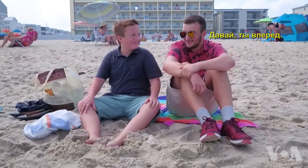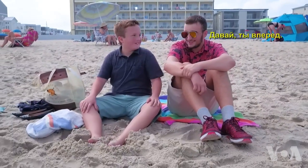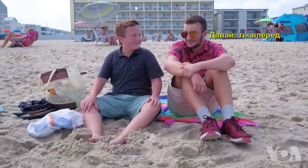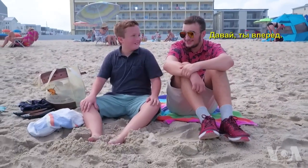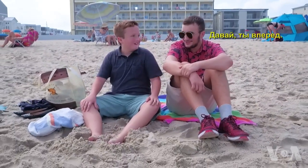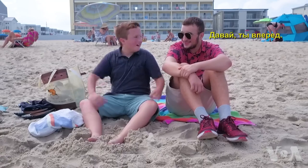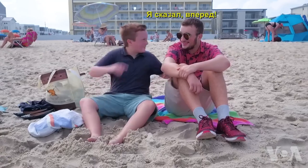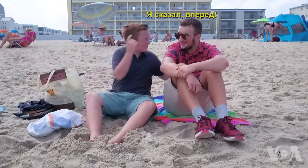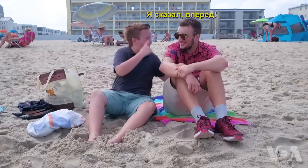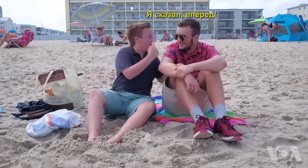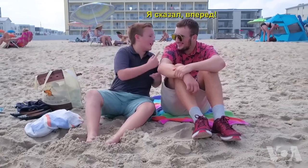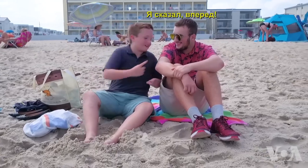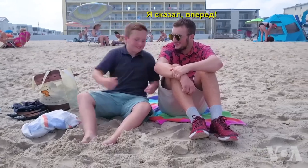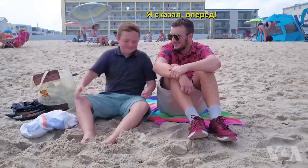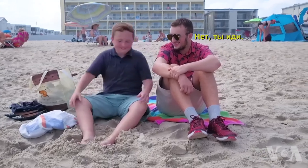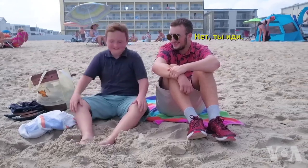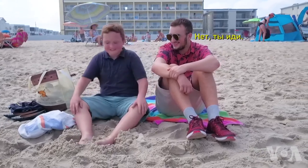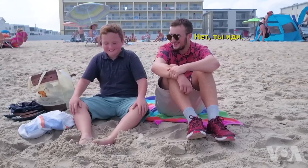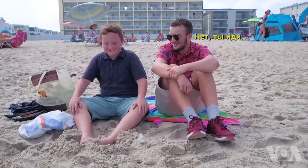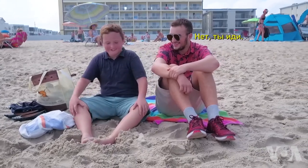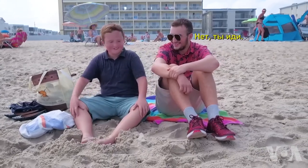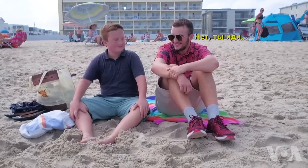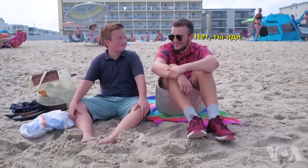No, I don’t know, you go ahead. I said, go ahead! No, you go ahead.